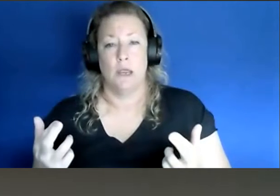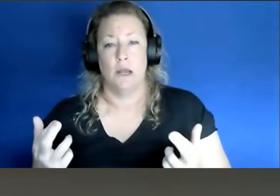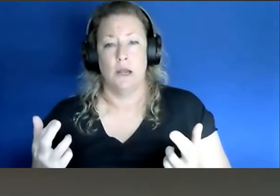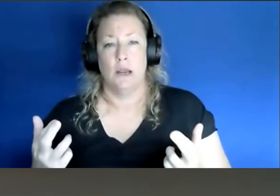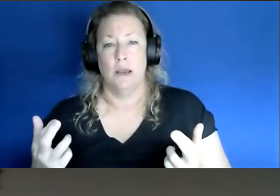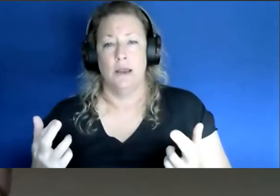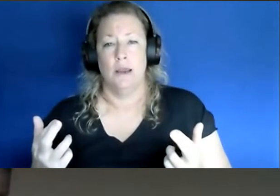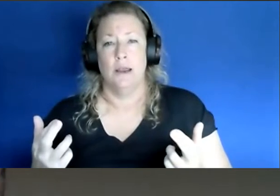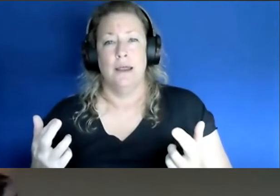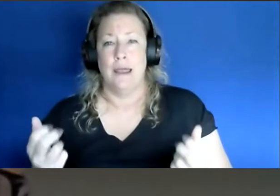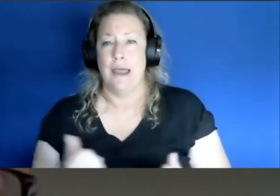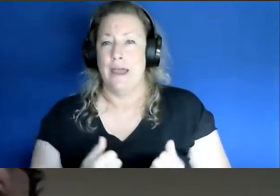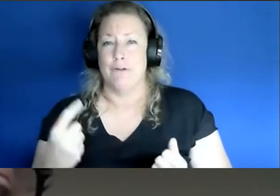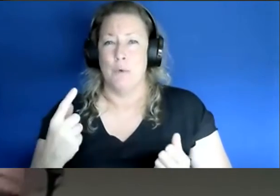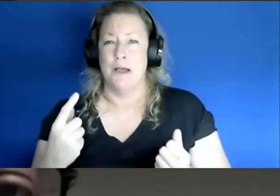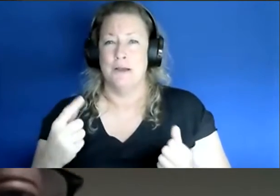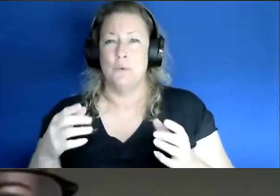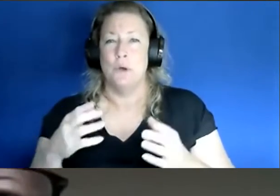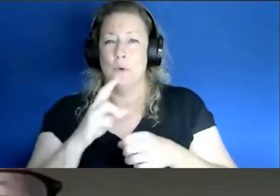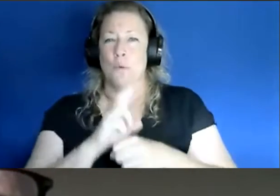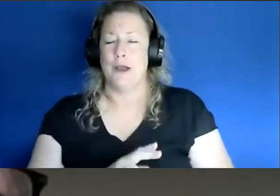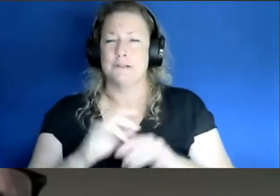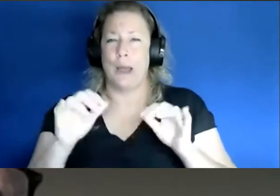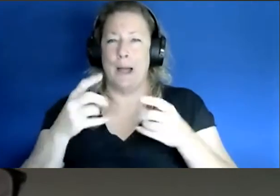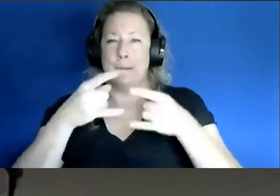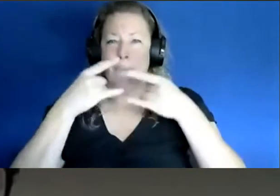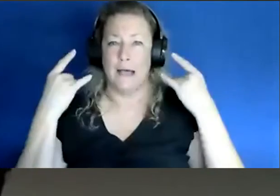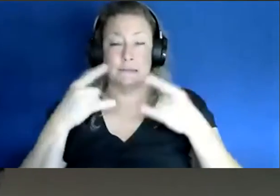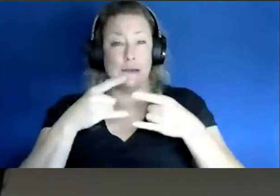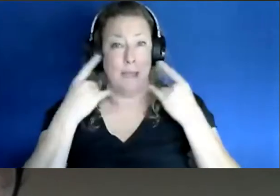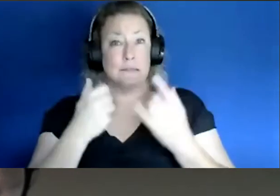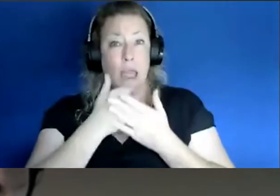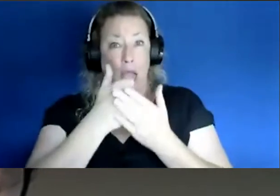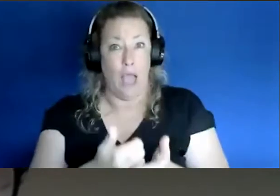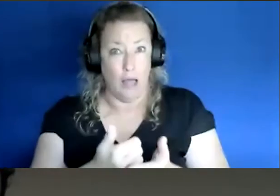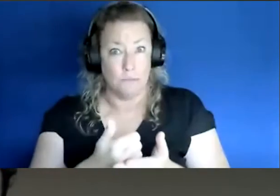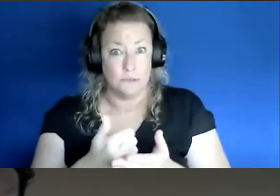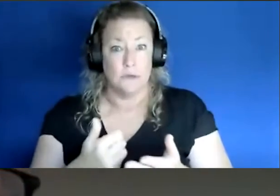does wear a mask. We know that masks help. Right? We know that whenever even when there was a surge,